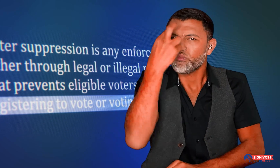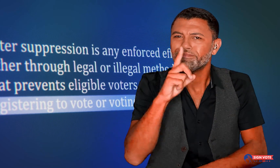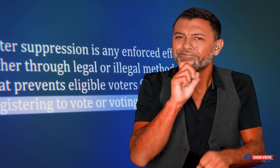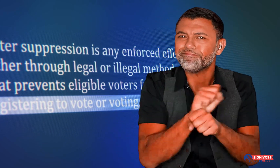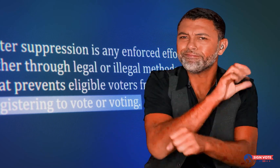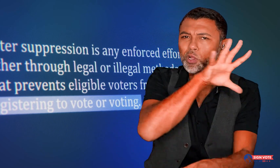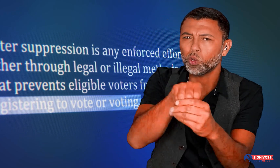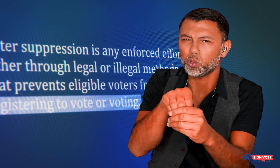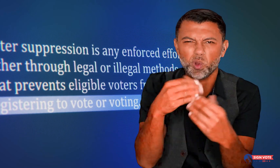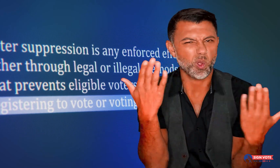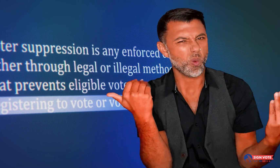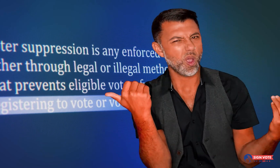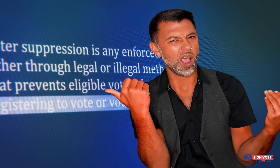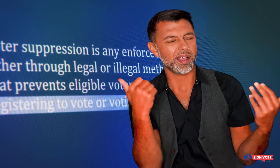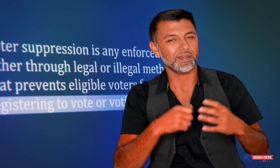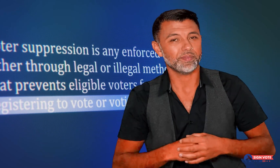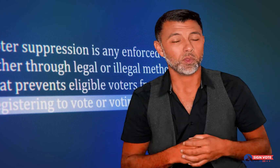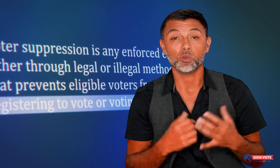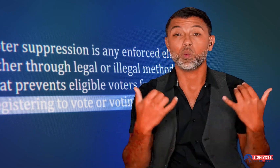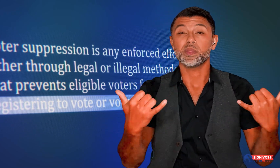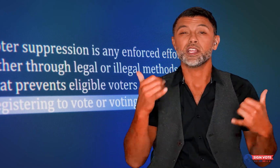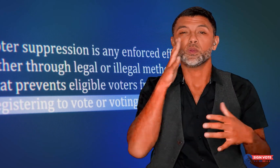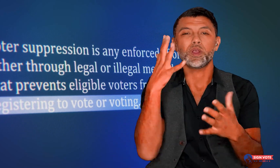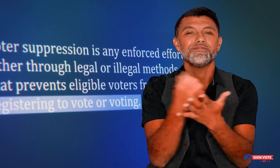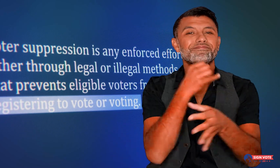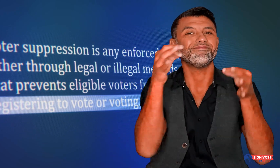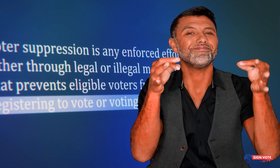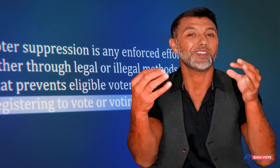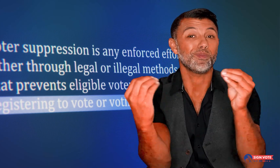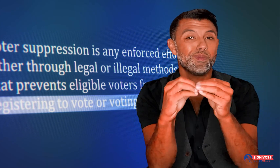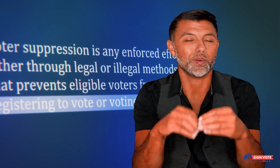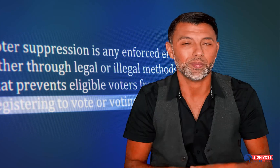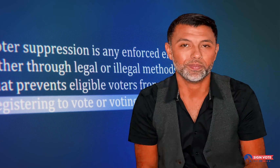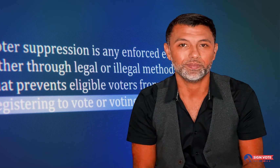There's no real reason for disenfranchising voters, but let's explain why this is happening.